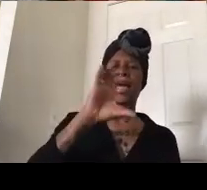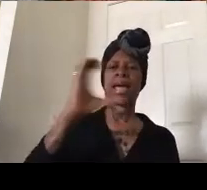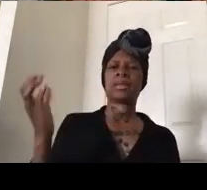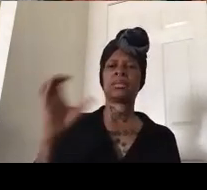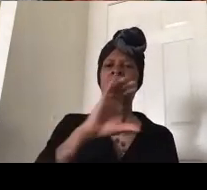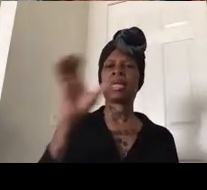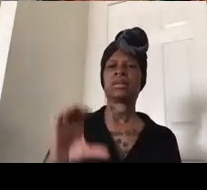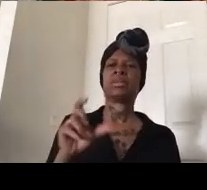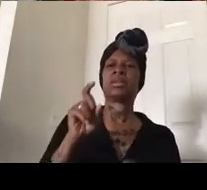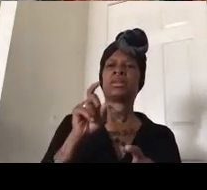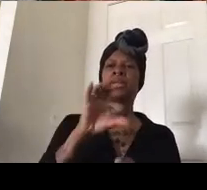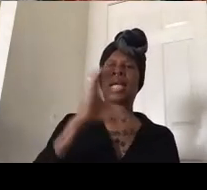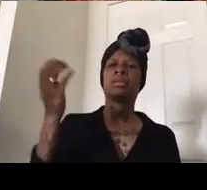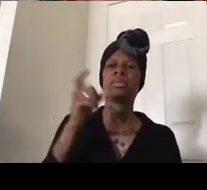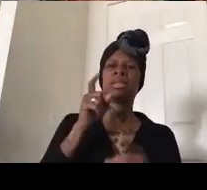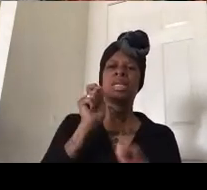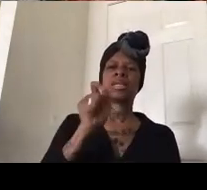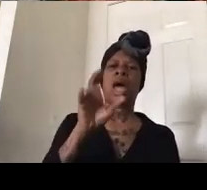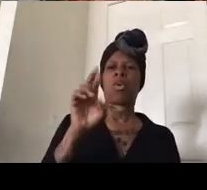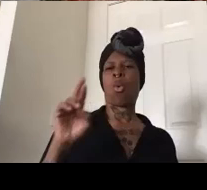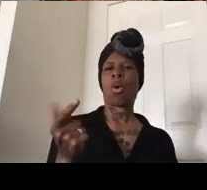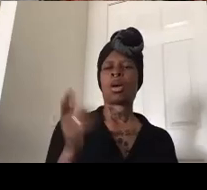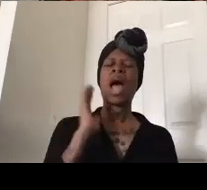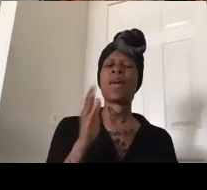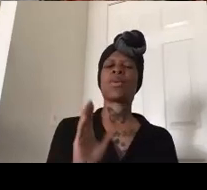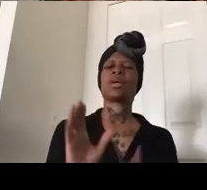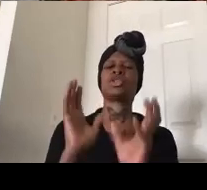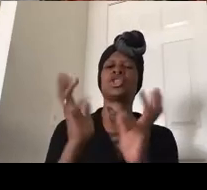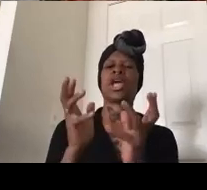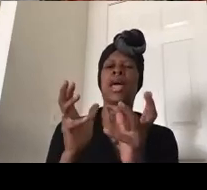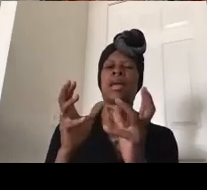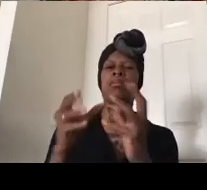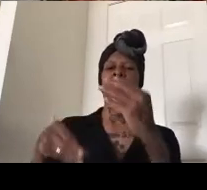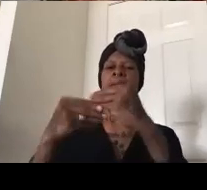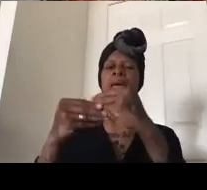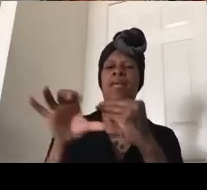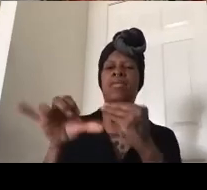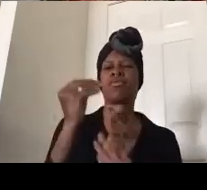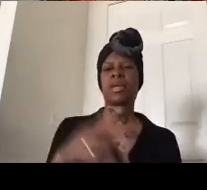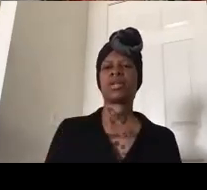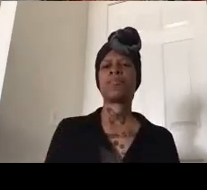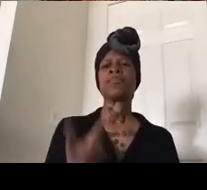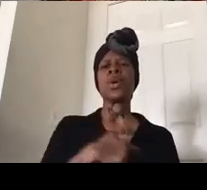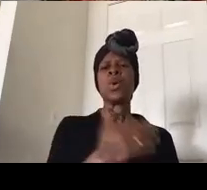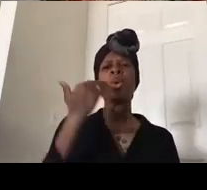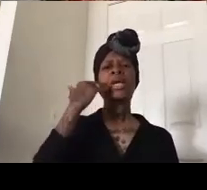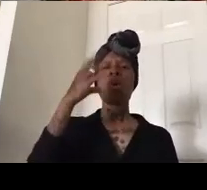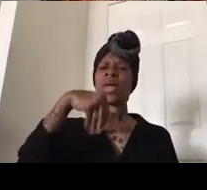chat as well for more information on it but um we know that white supremacy and